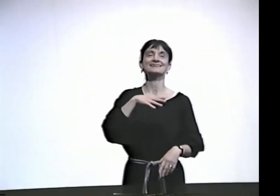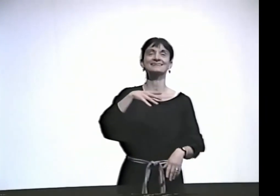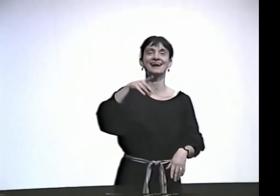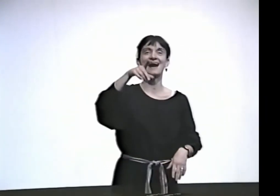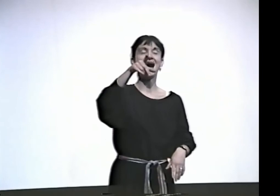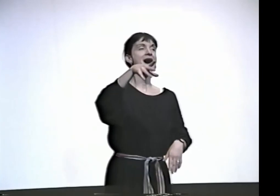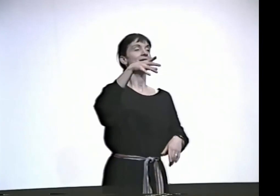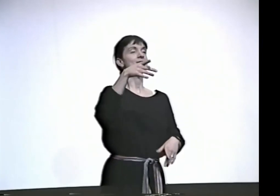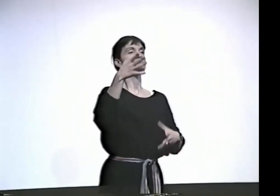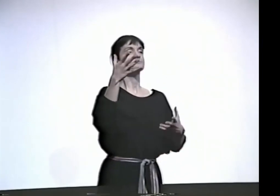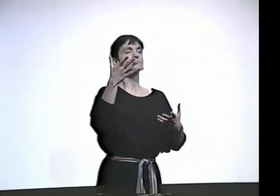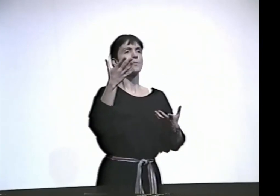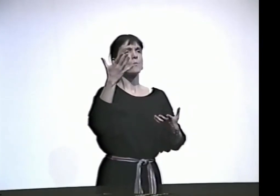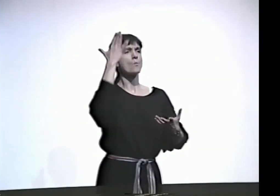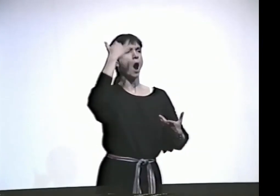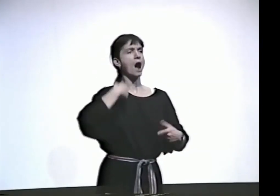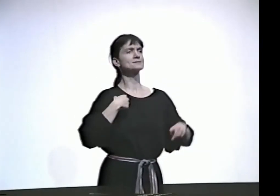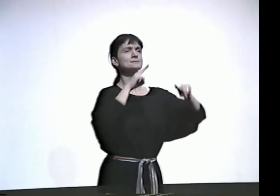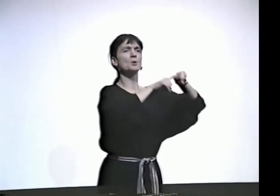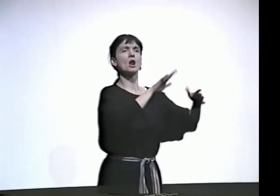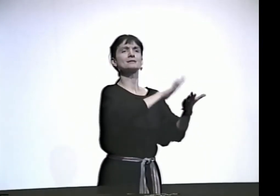THROW ME OFF MY FEET HERE.